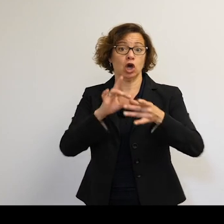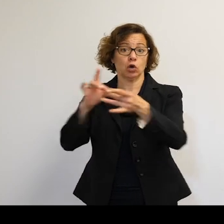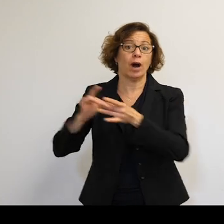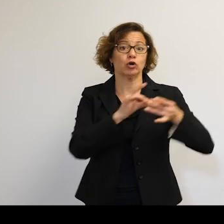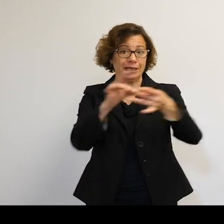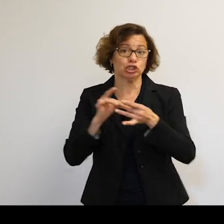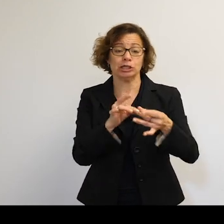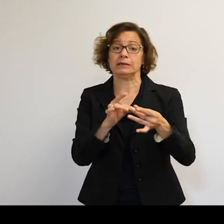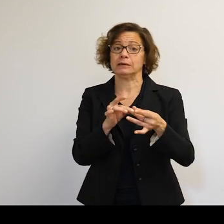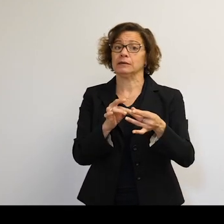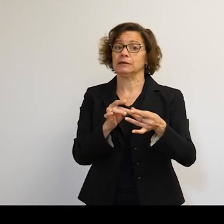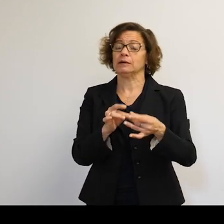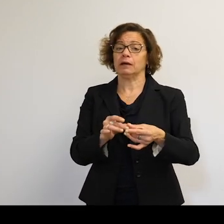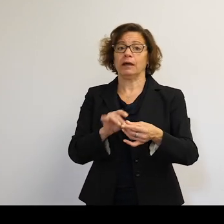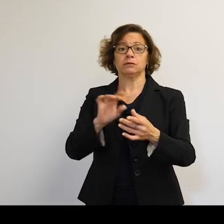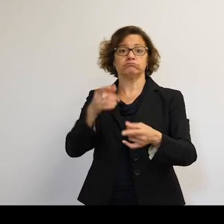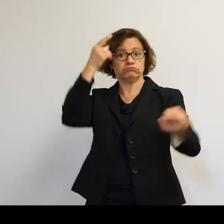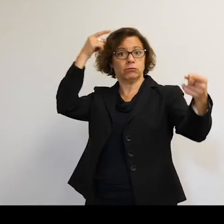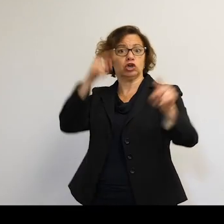and a collective outlook on the use of space.